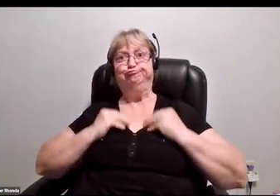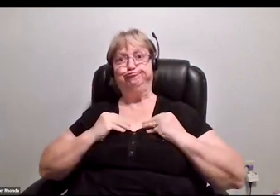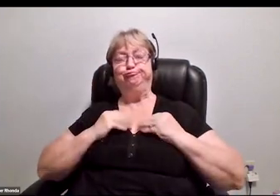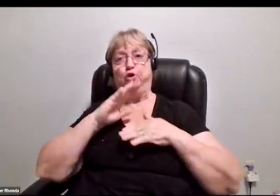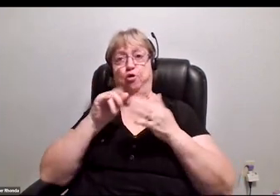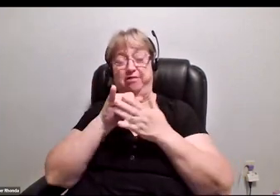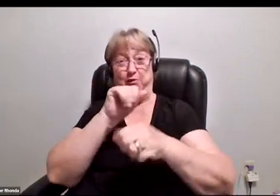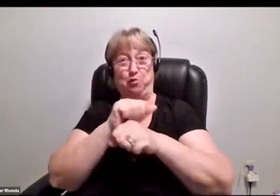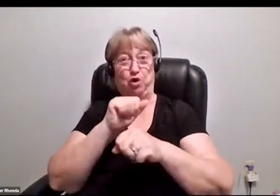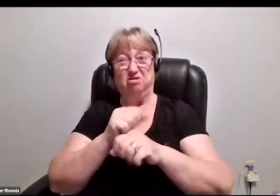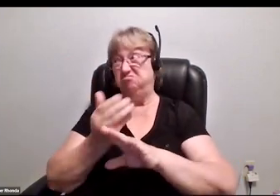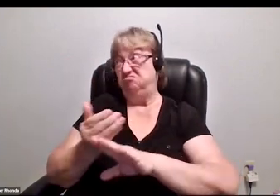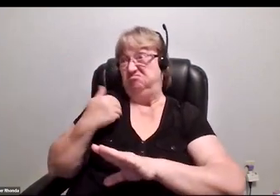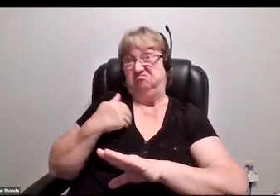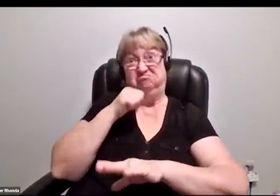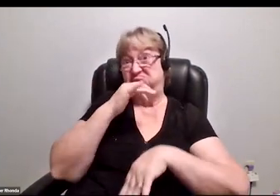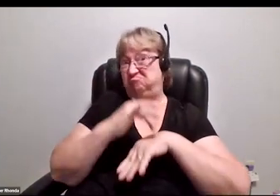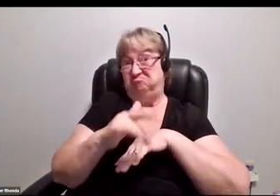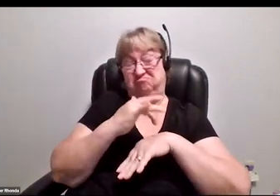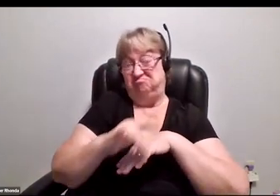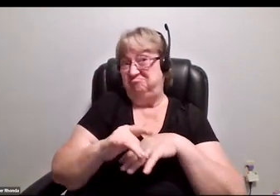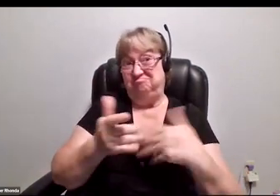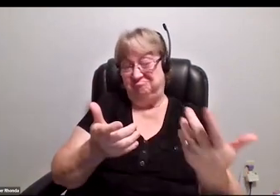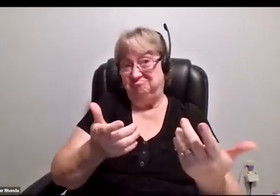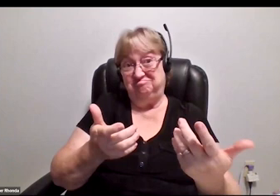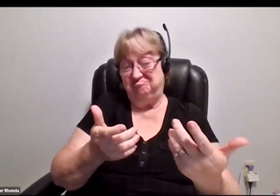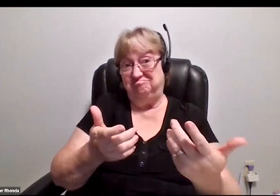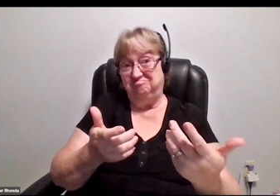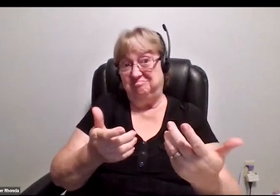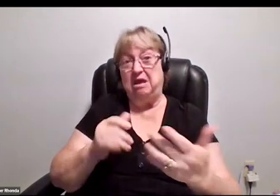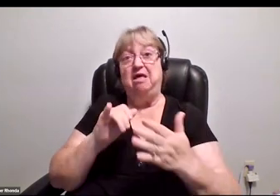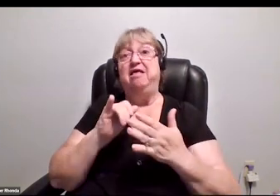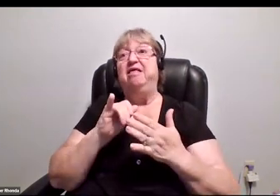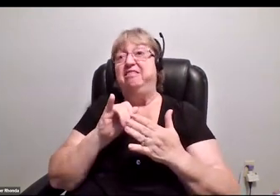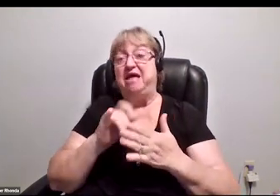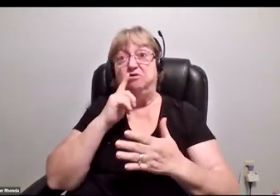that wasn't even available before the pandemic. That blew me right up.